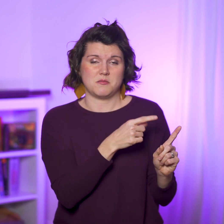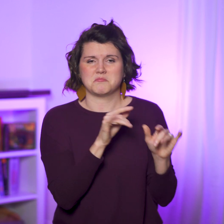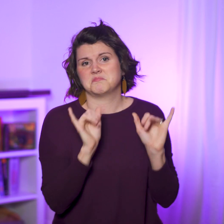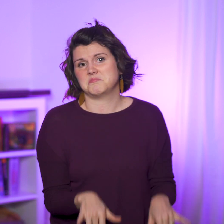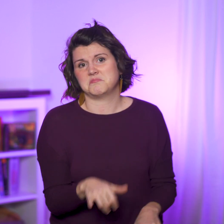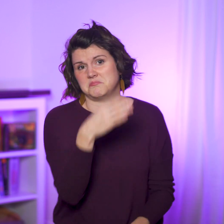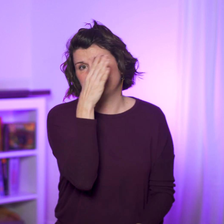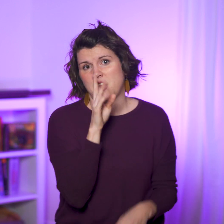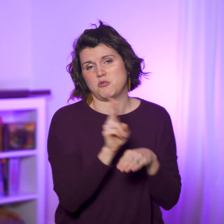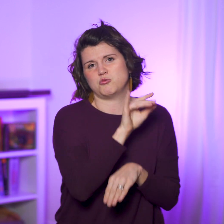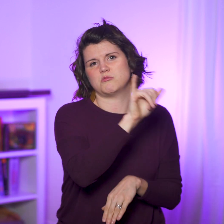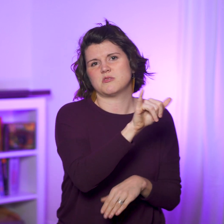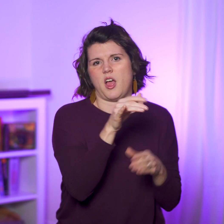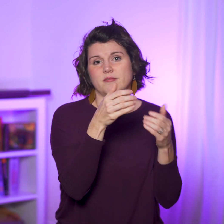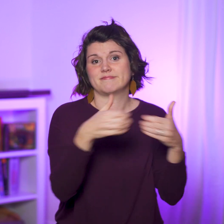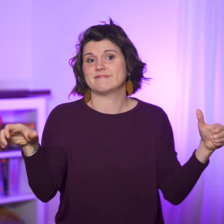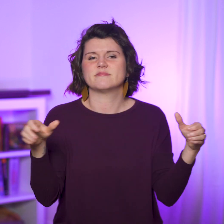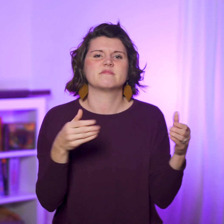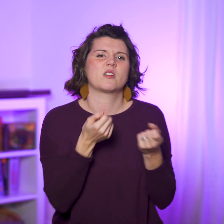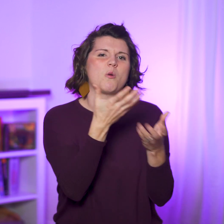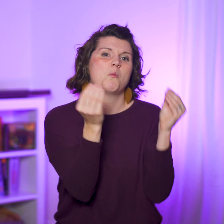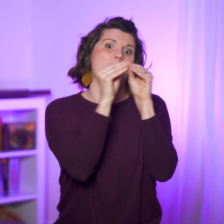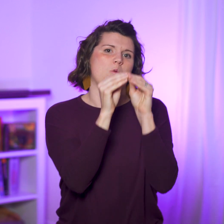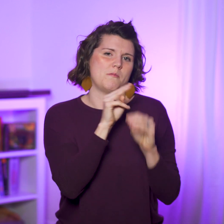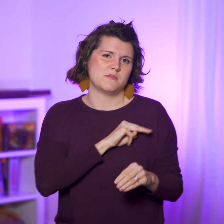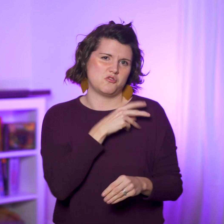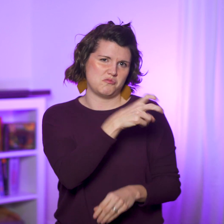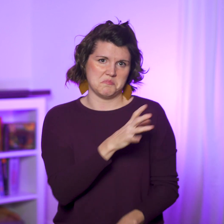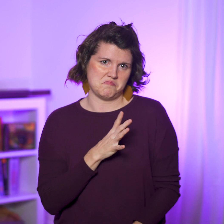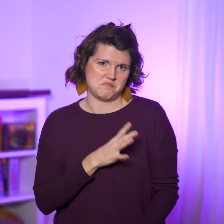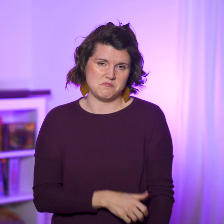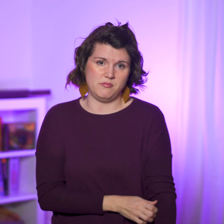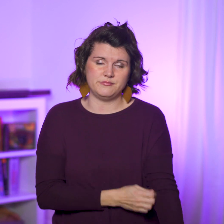Still, God uses this division to create more missionary trips.